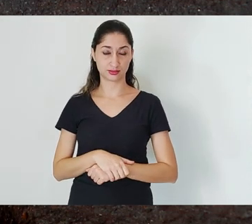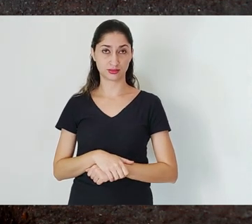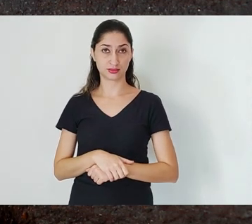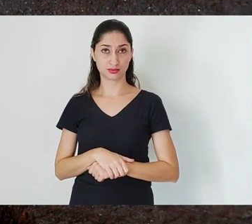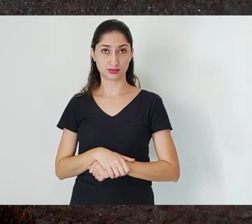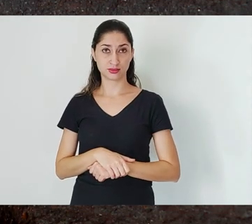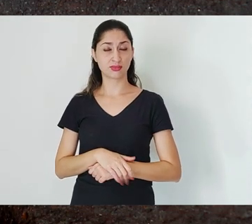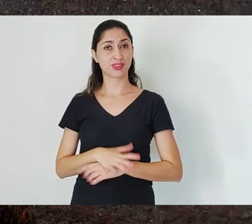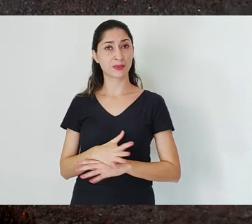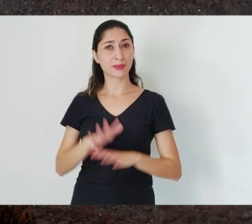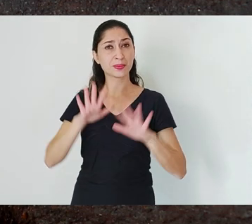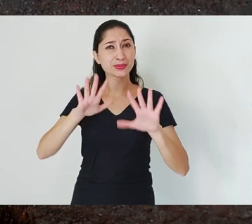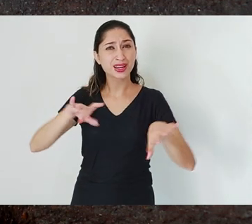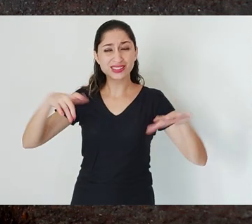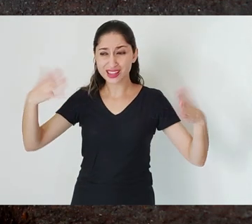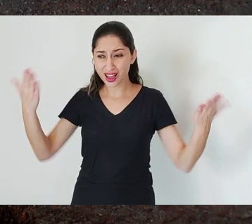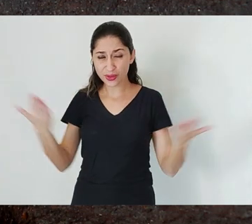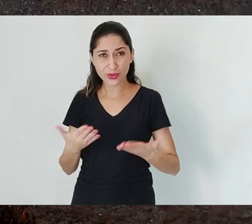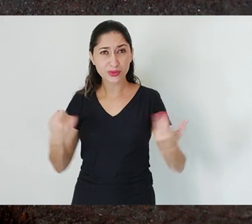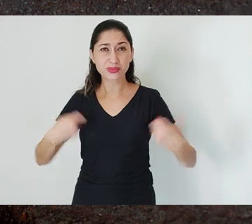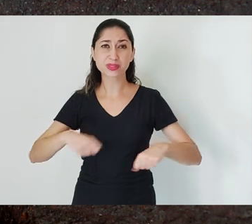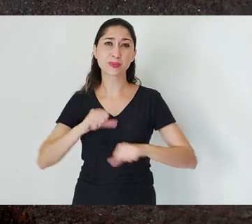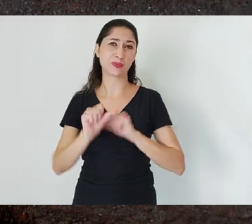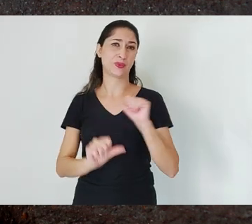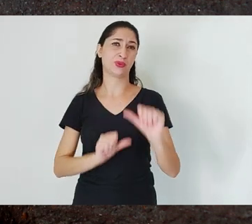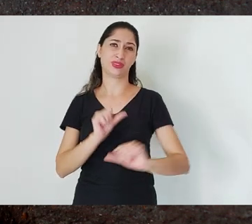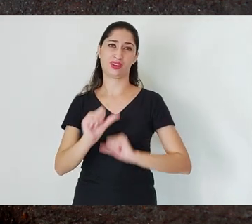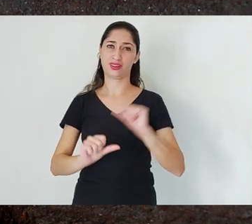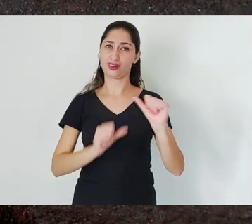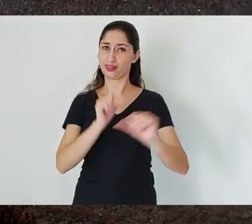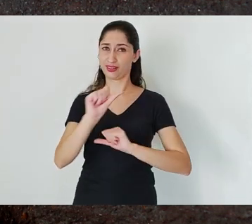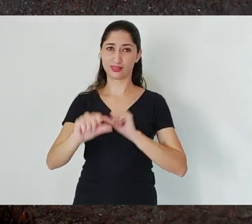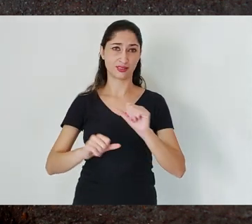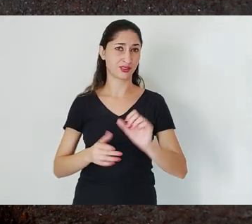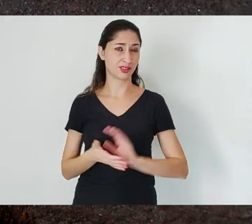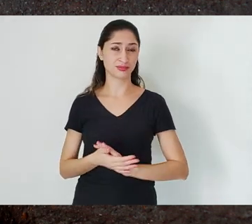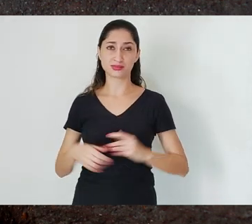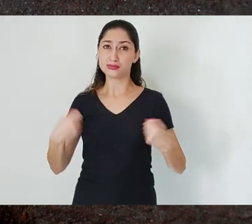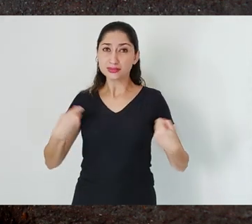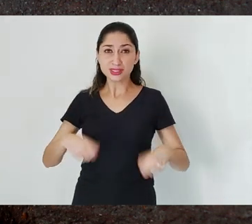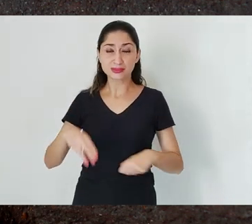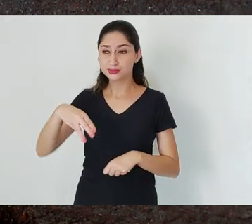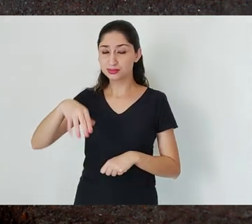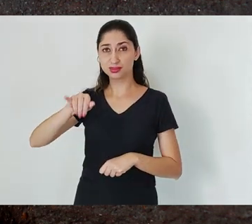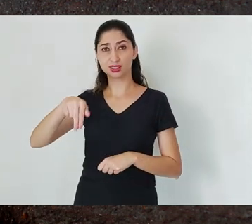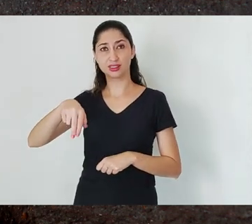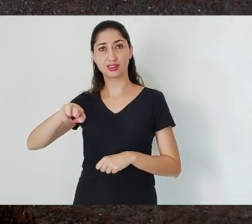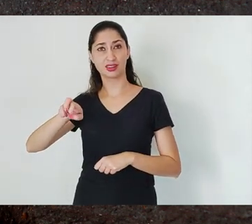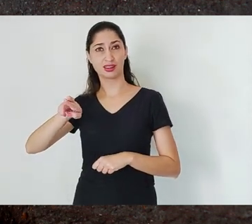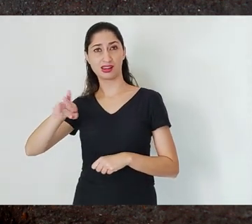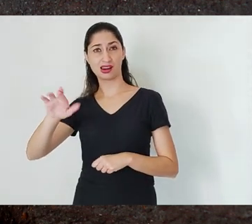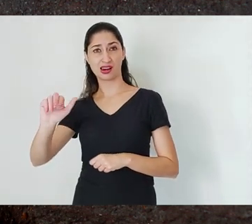has to change its perspective and start working, not only on legal precepts,